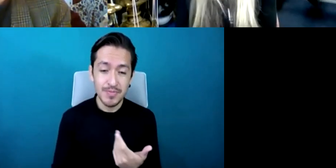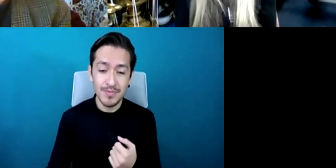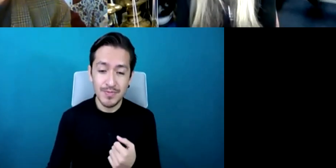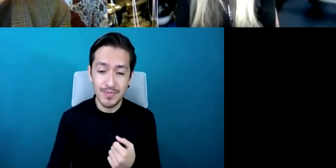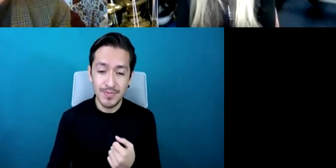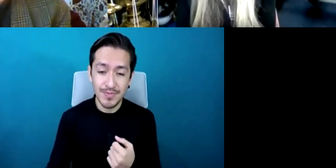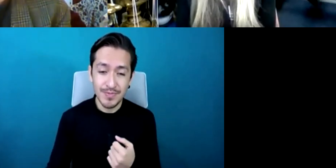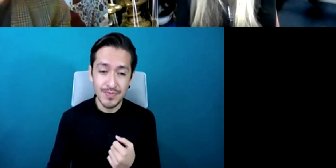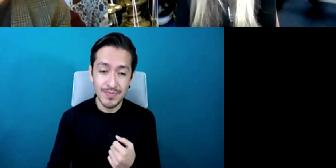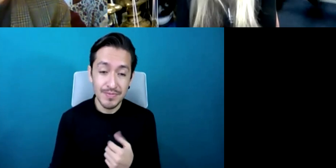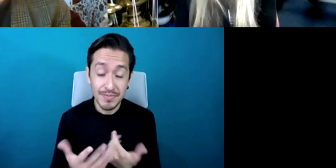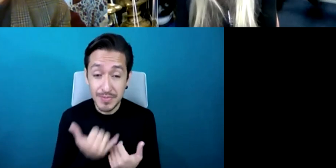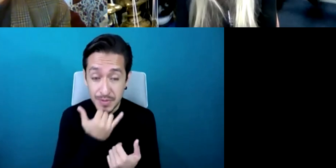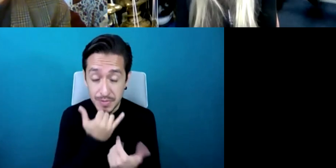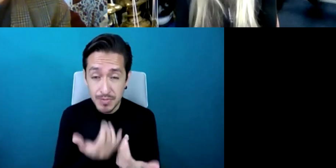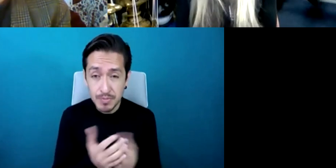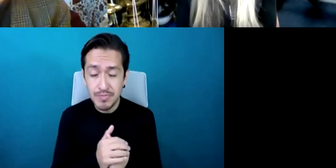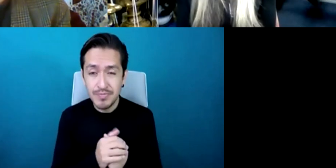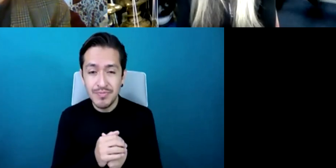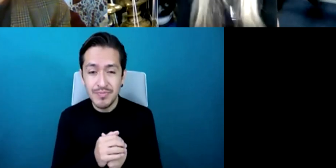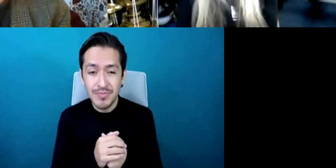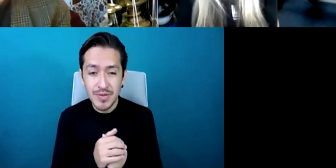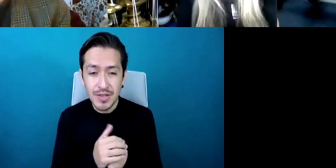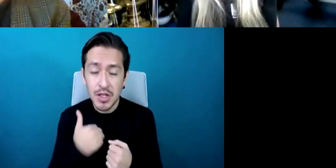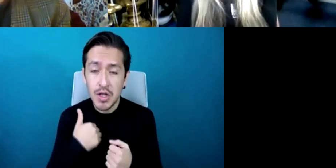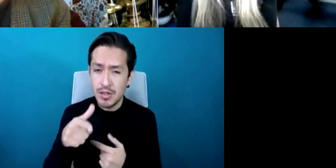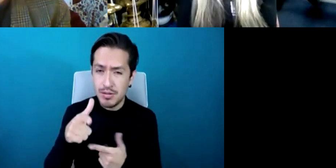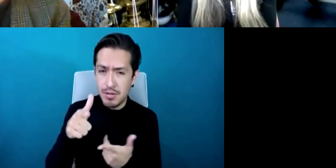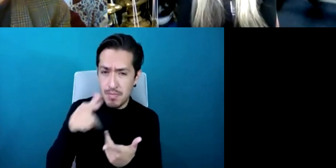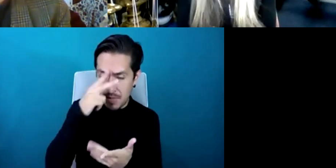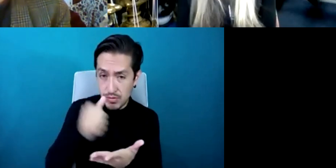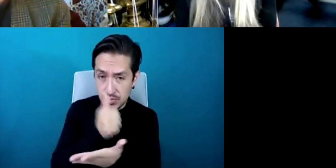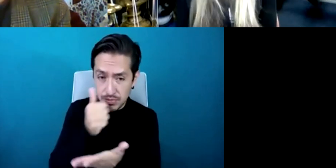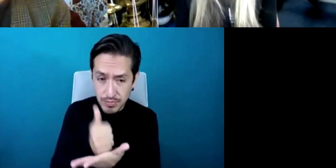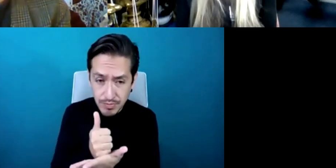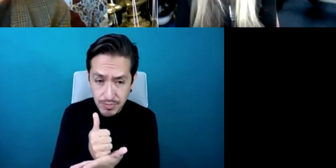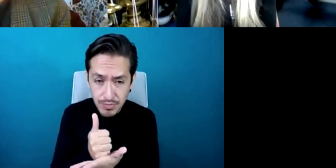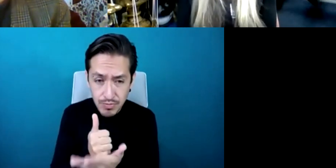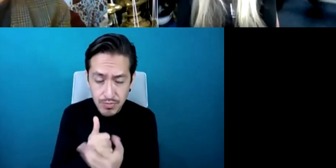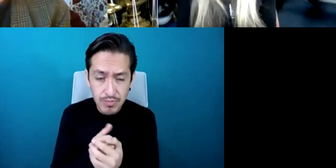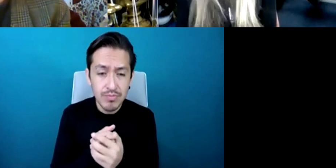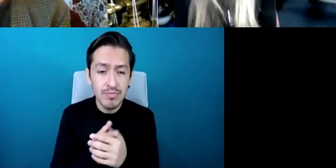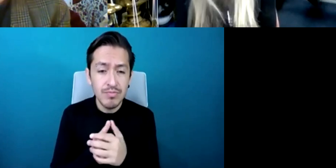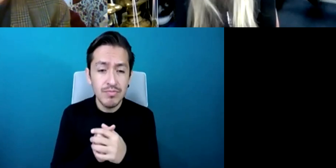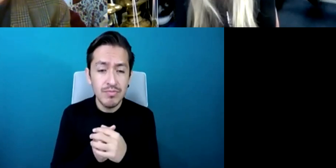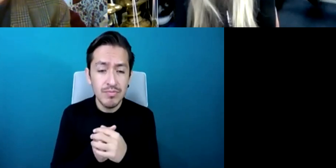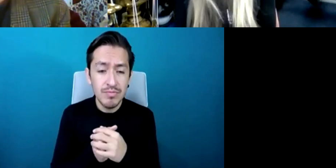in Mexico City and you took me to a colleague of yours who has the largest collection